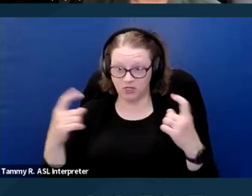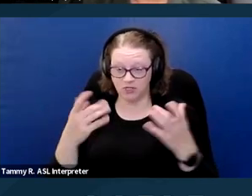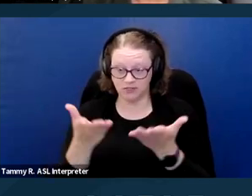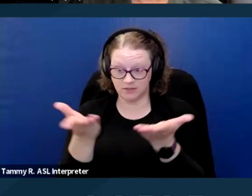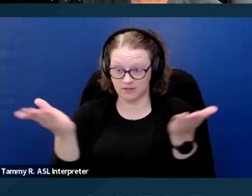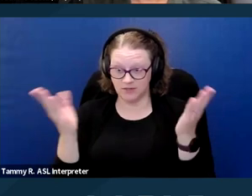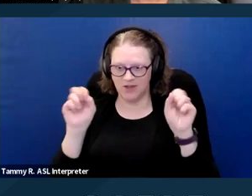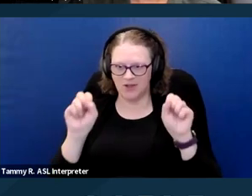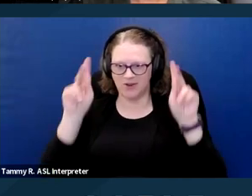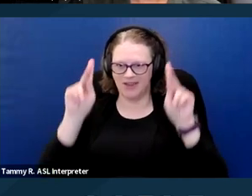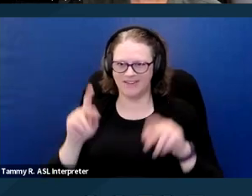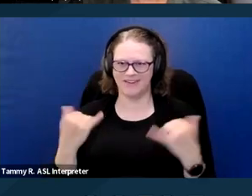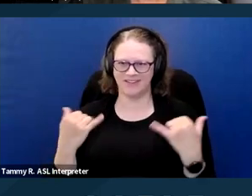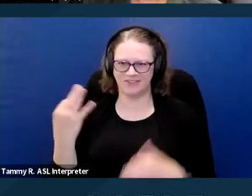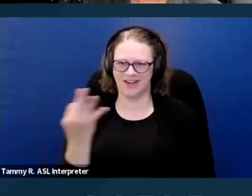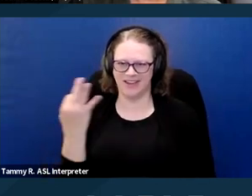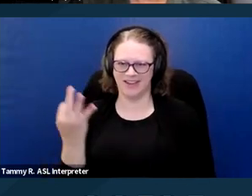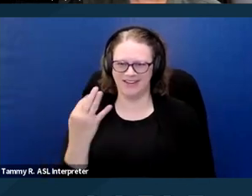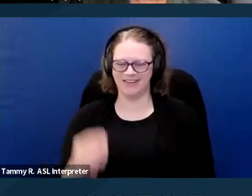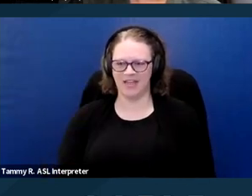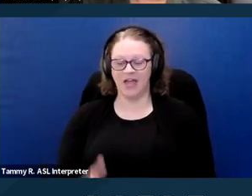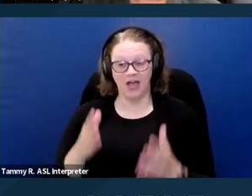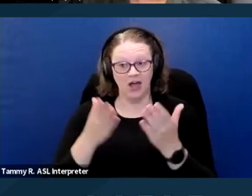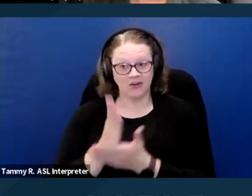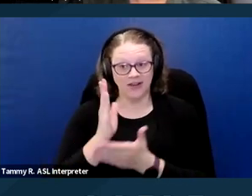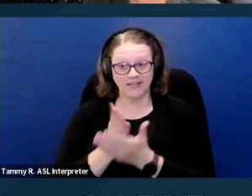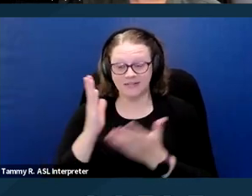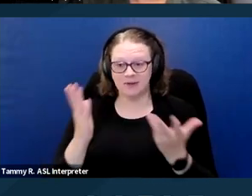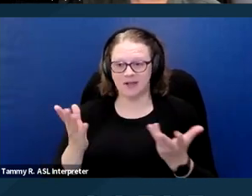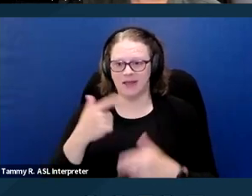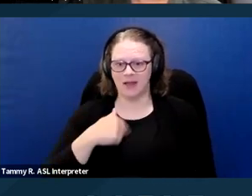All right, well it is a Friday. Okay everyone, well then I will just say thank you